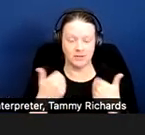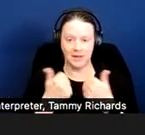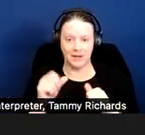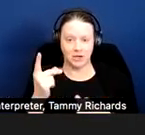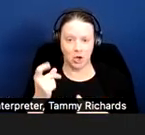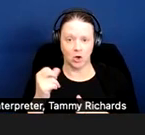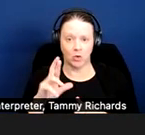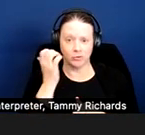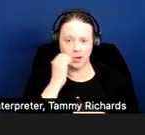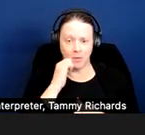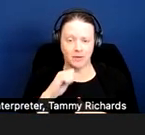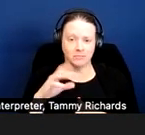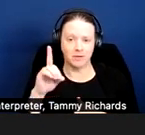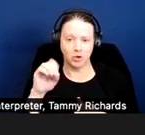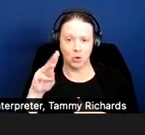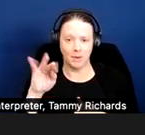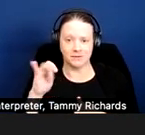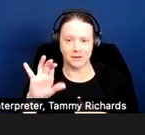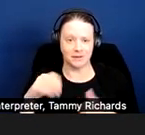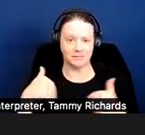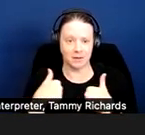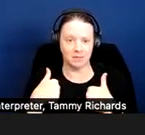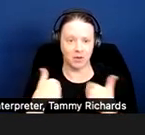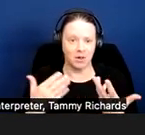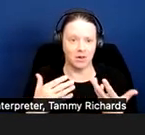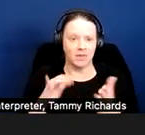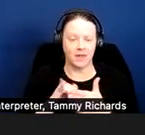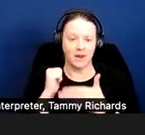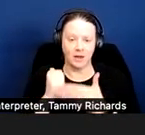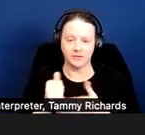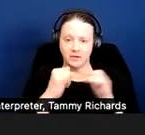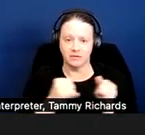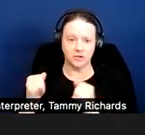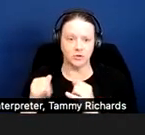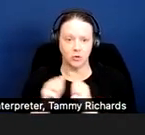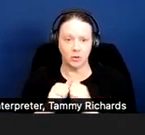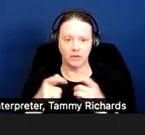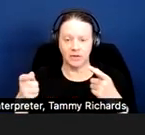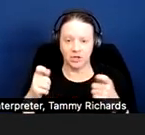individual with managing their psychiatric disabilities, alleviating the systems of those